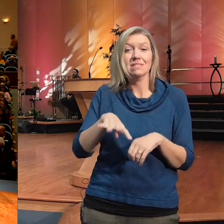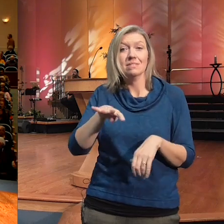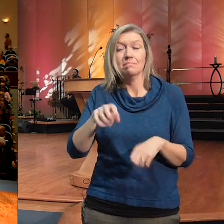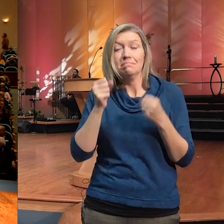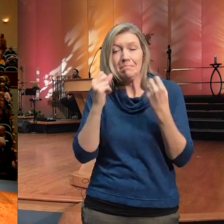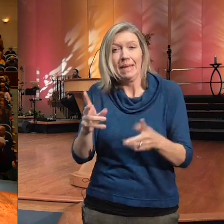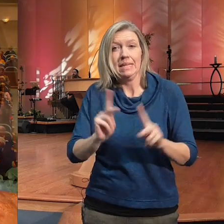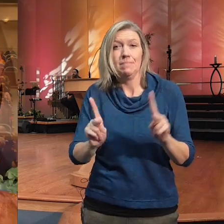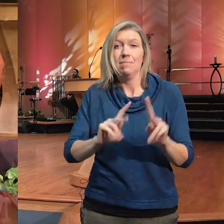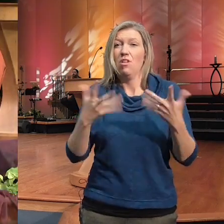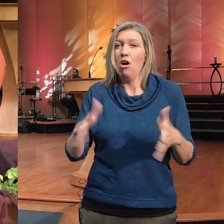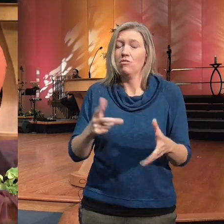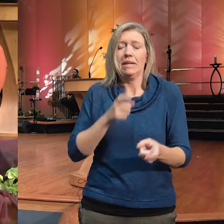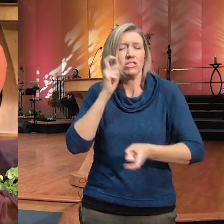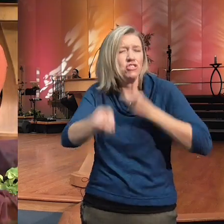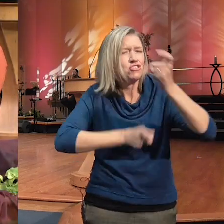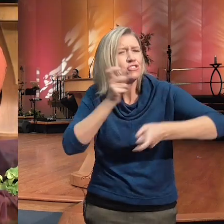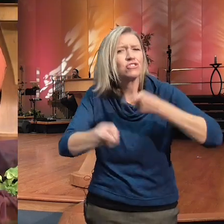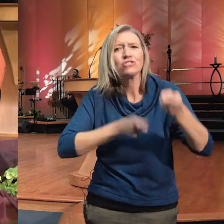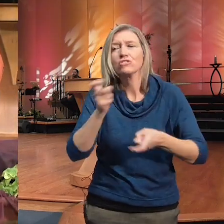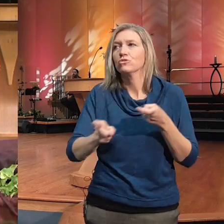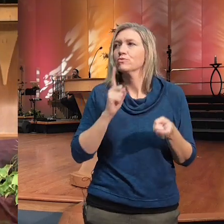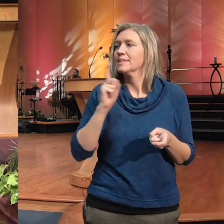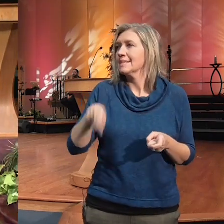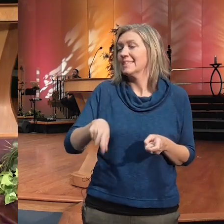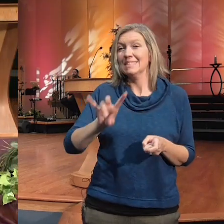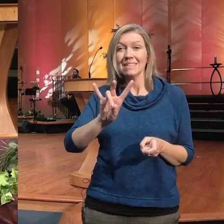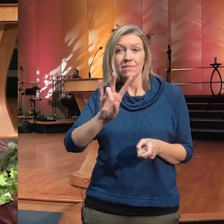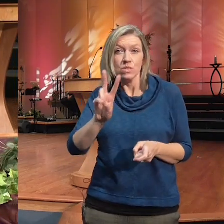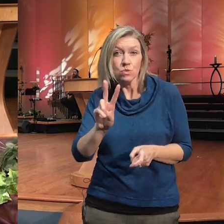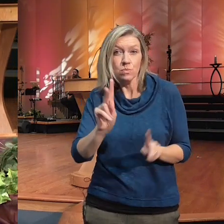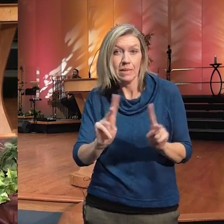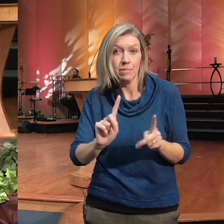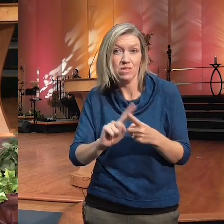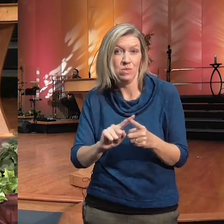it just tells how wonderful people take take care of this community and I hope to see some of you